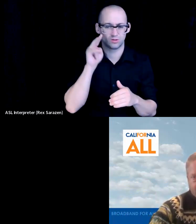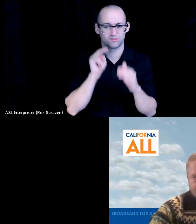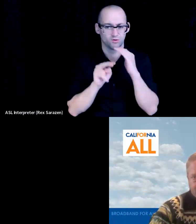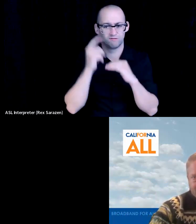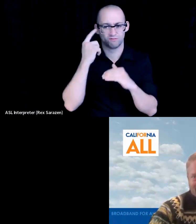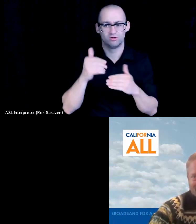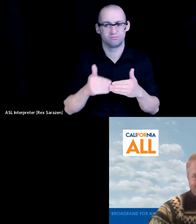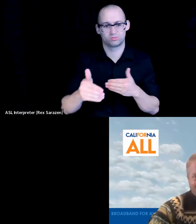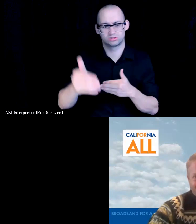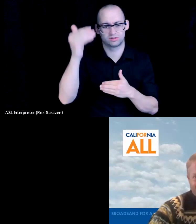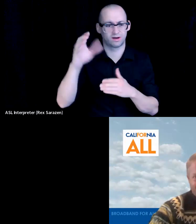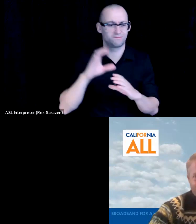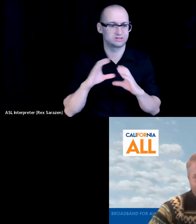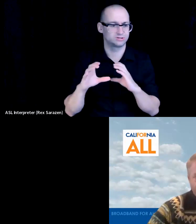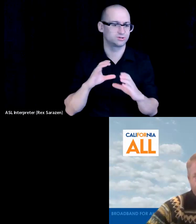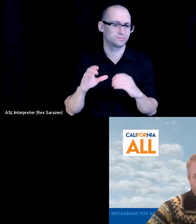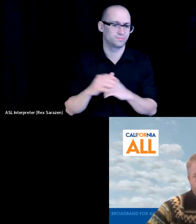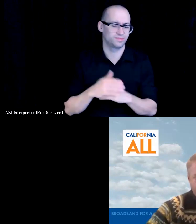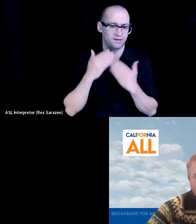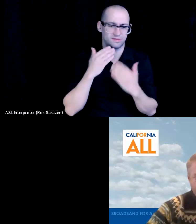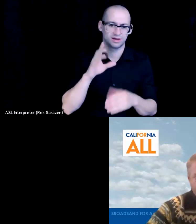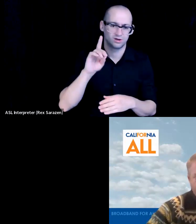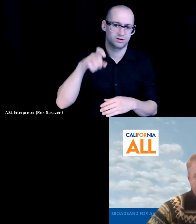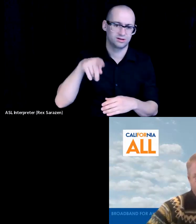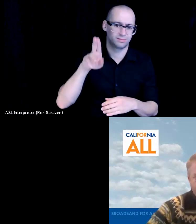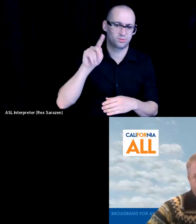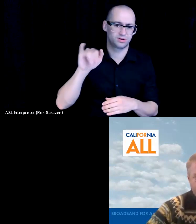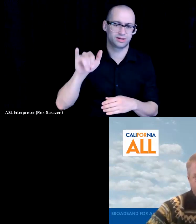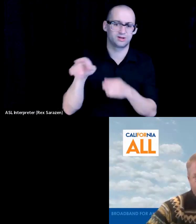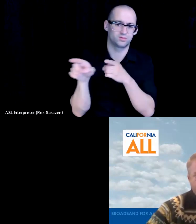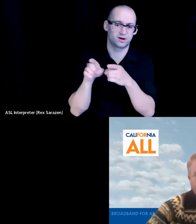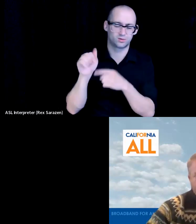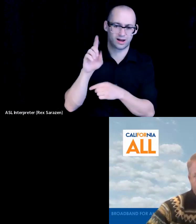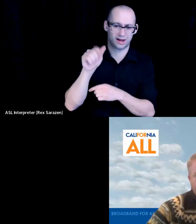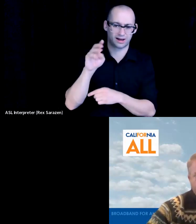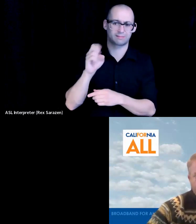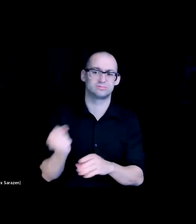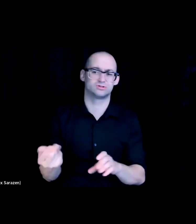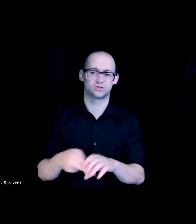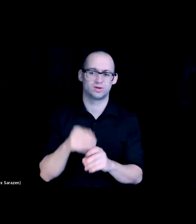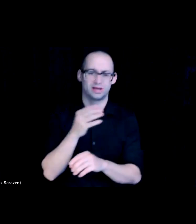Thank you, Deputy Director Adams, for joining and sharing, and now I’d like to bring the